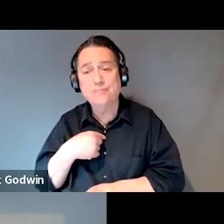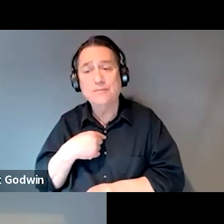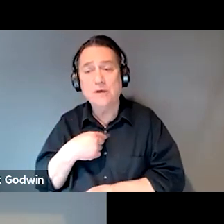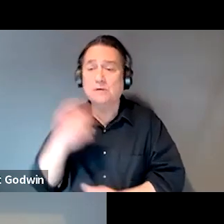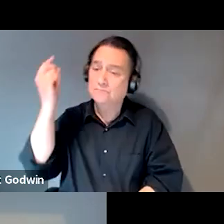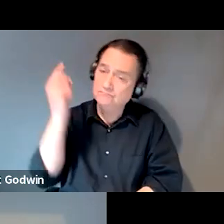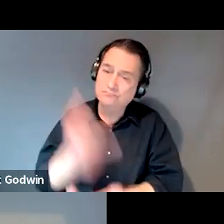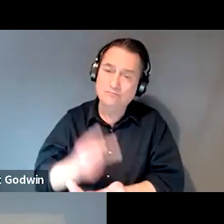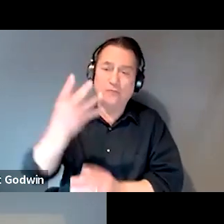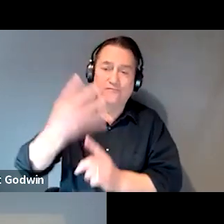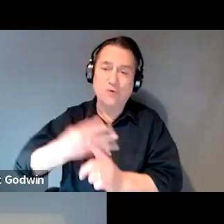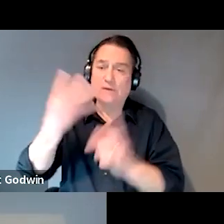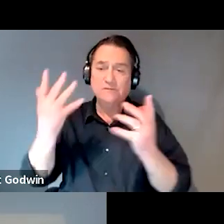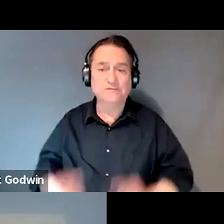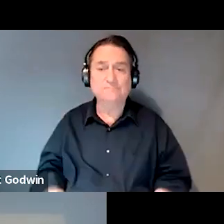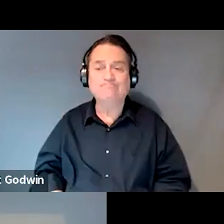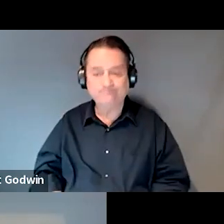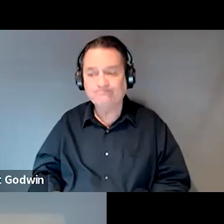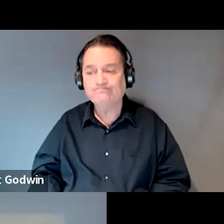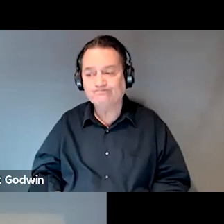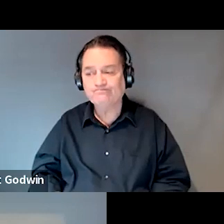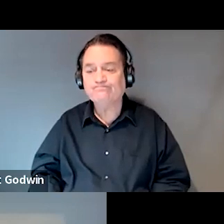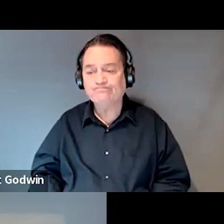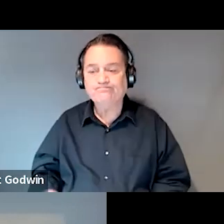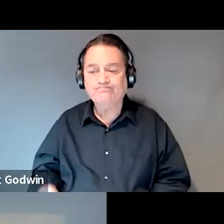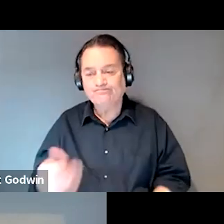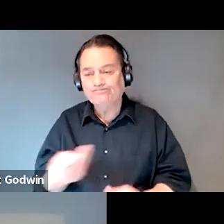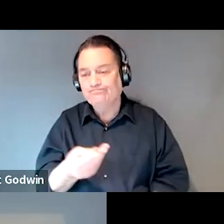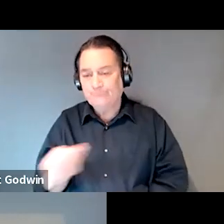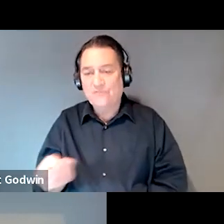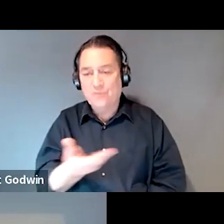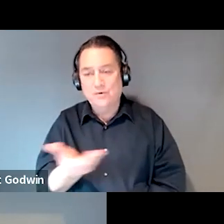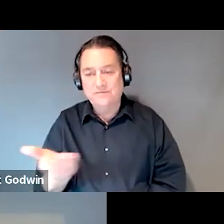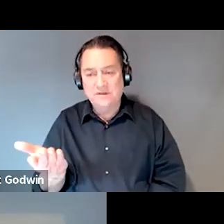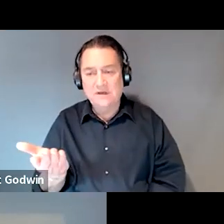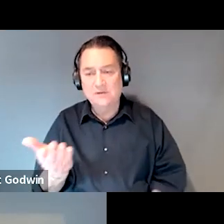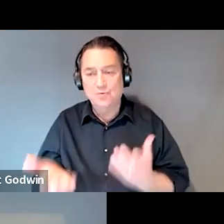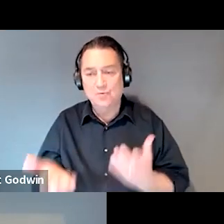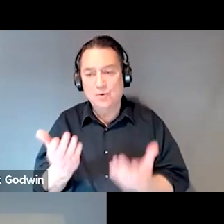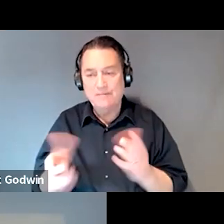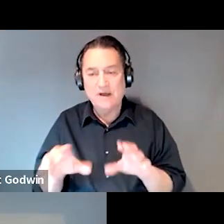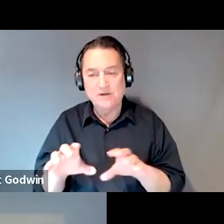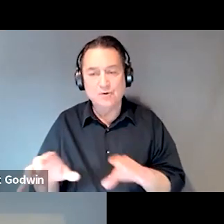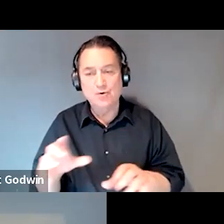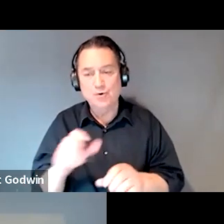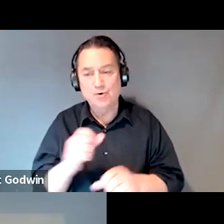in four months after that. So, those are just a couple of the things that we might do to work a case on the front end